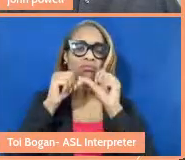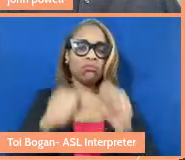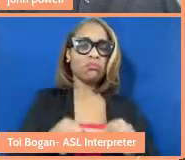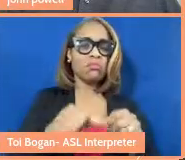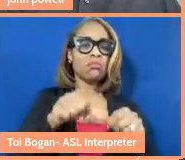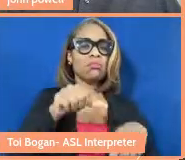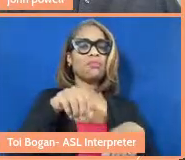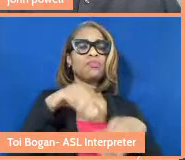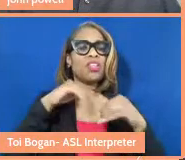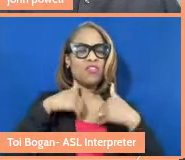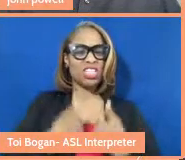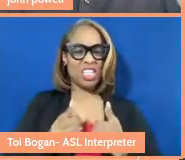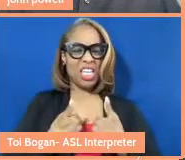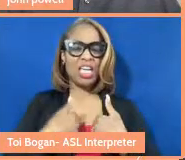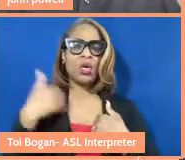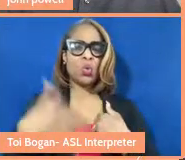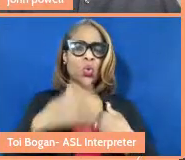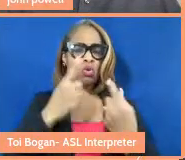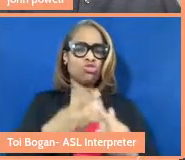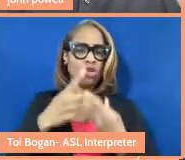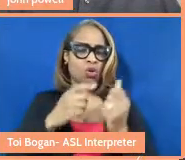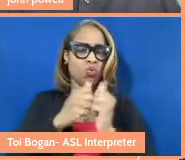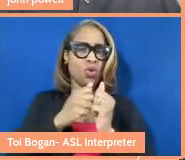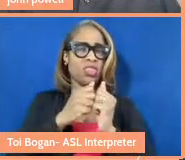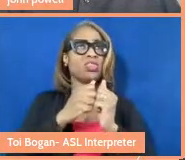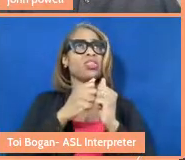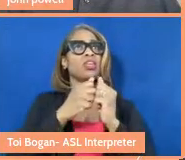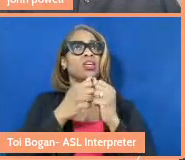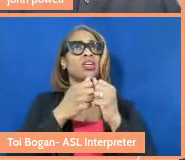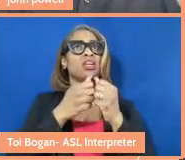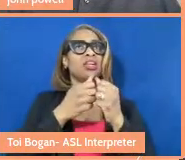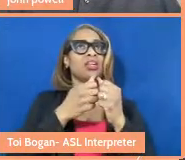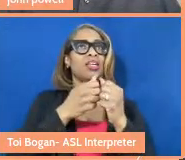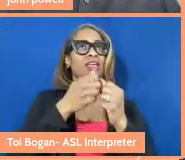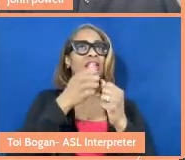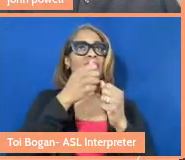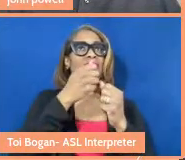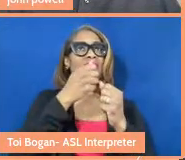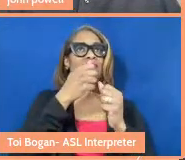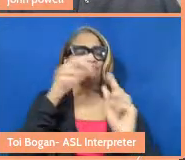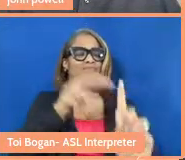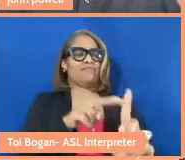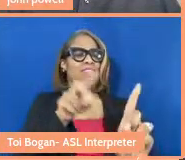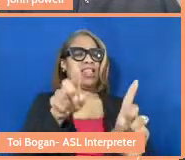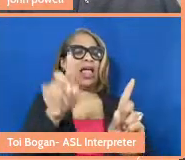and have really struggled with thinking of that as wasted time, and struggling to find that